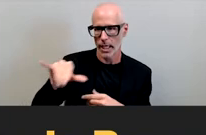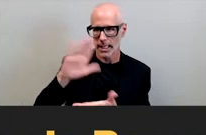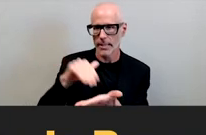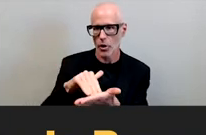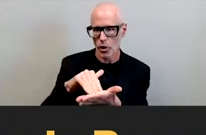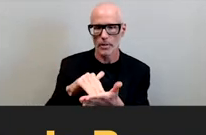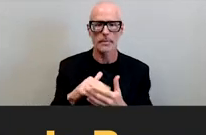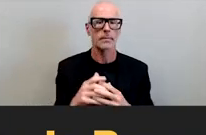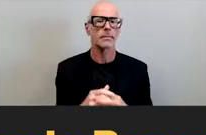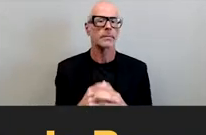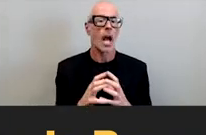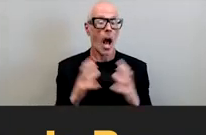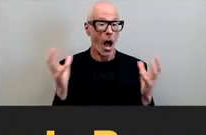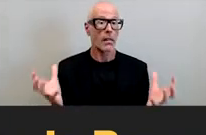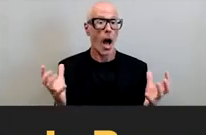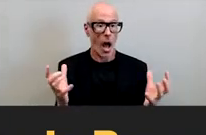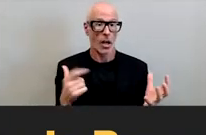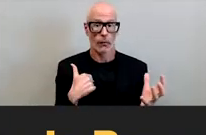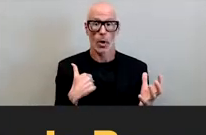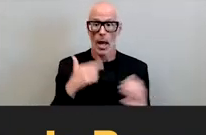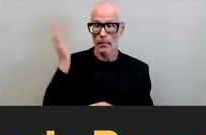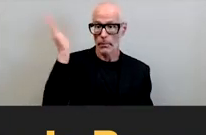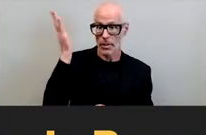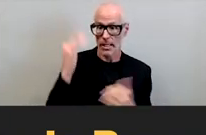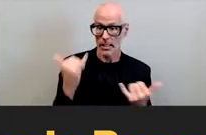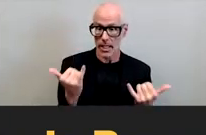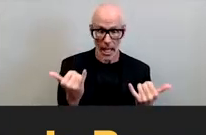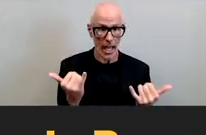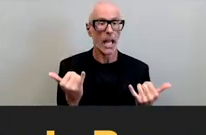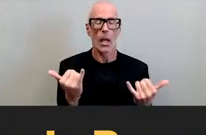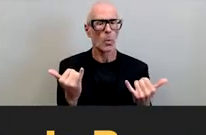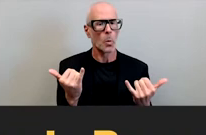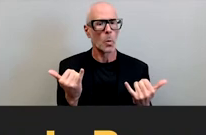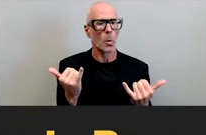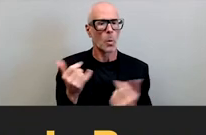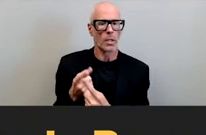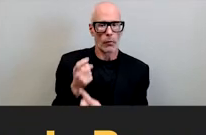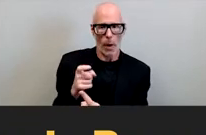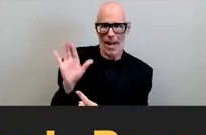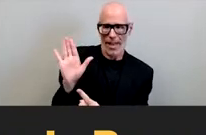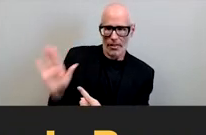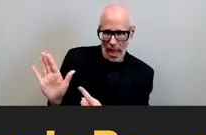i have chosen to share with you today is very much informed by that campus racial climate research